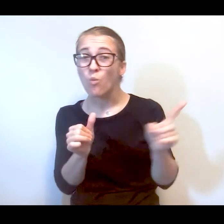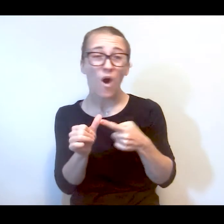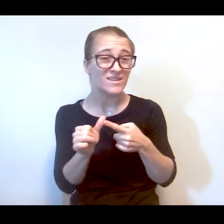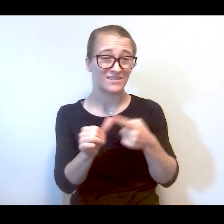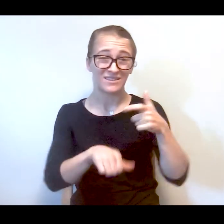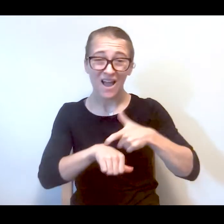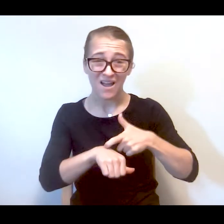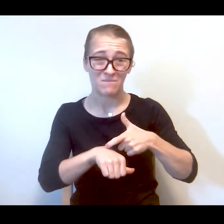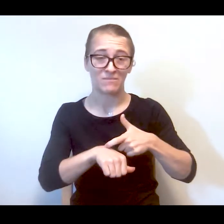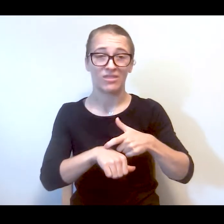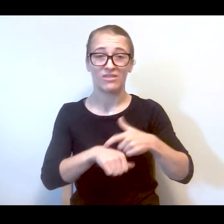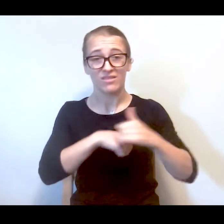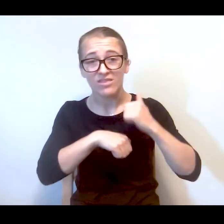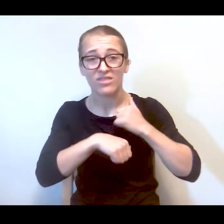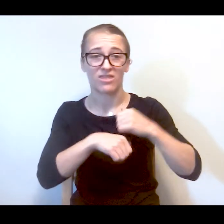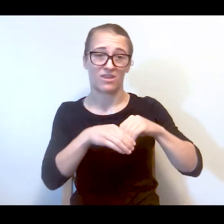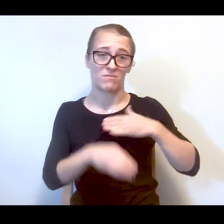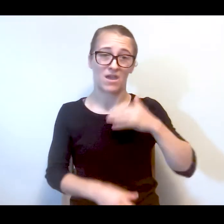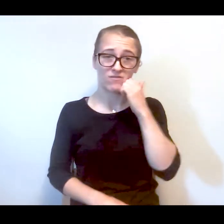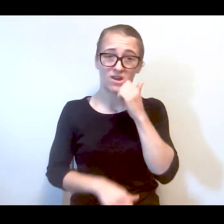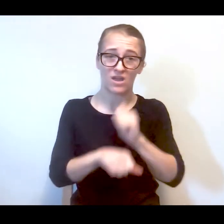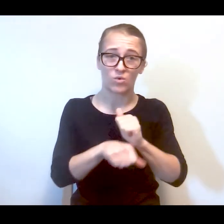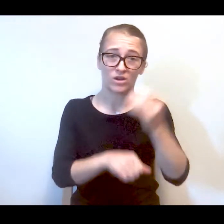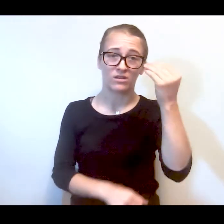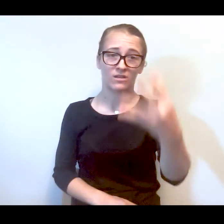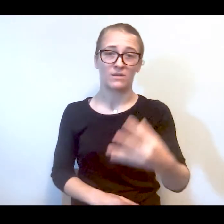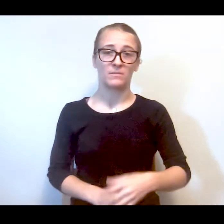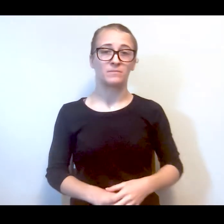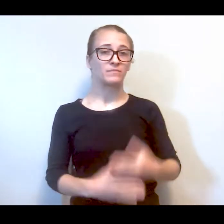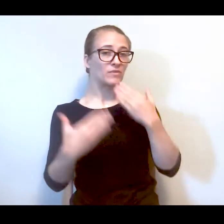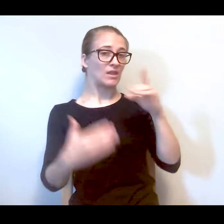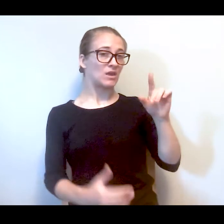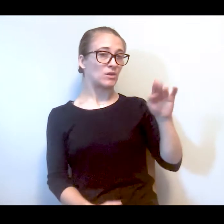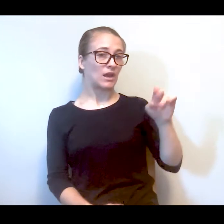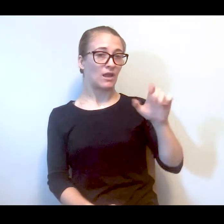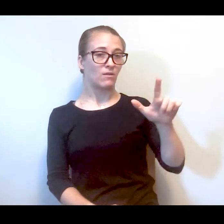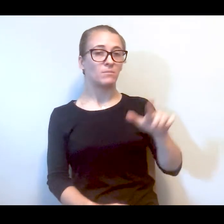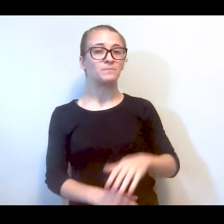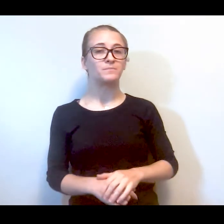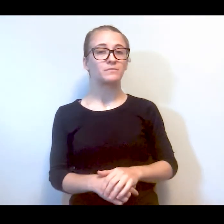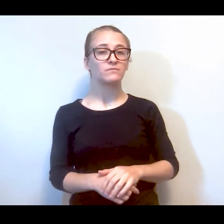once endangered in my daily work. Thank you Daniel for that response. So